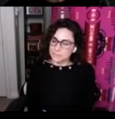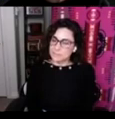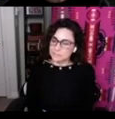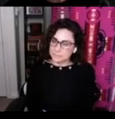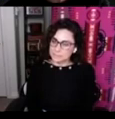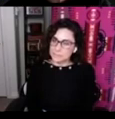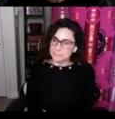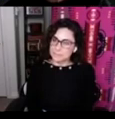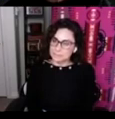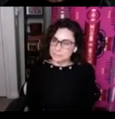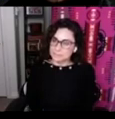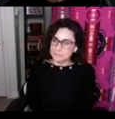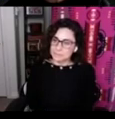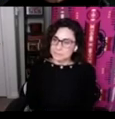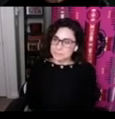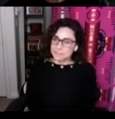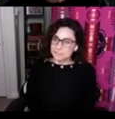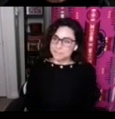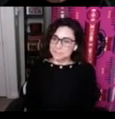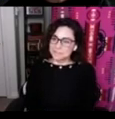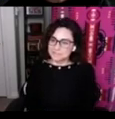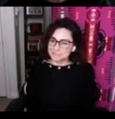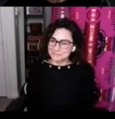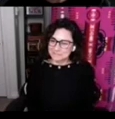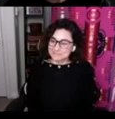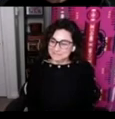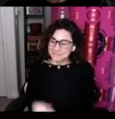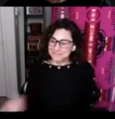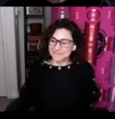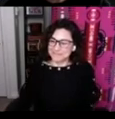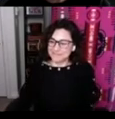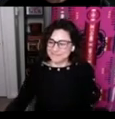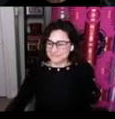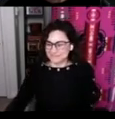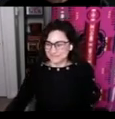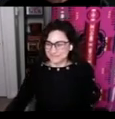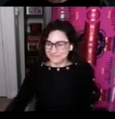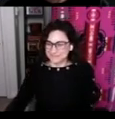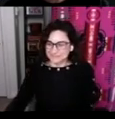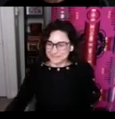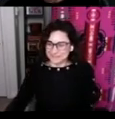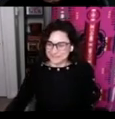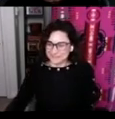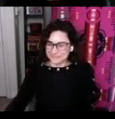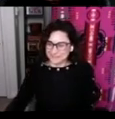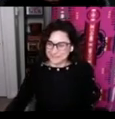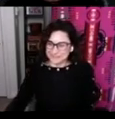so anyways I've spoken enough here and I want to say miss you all and aloha and mahalo